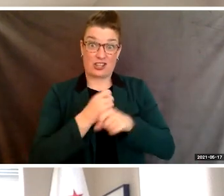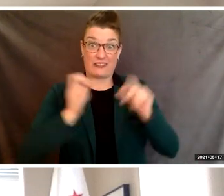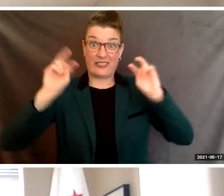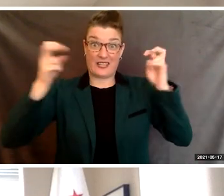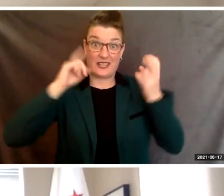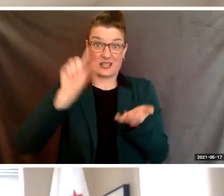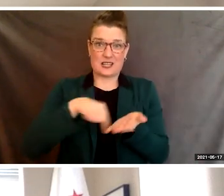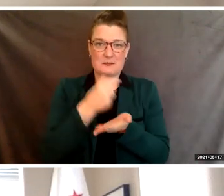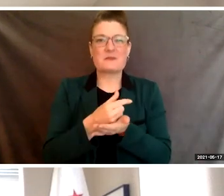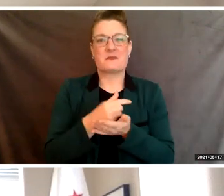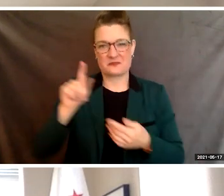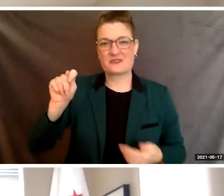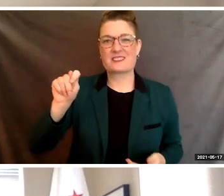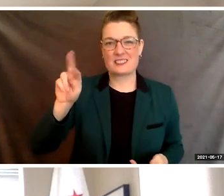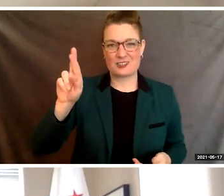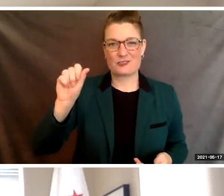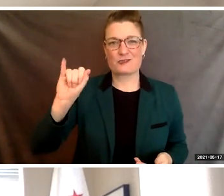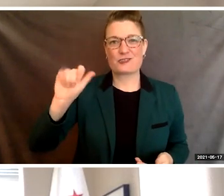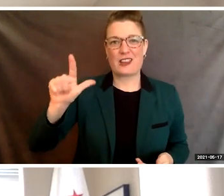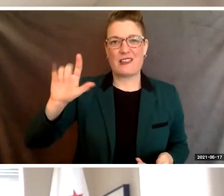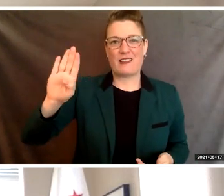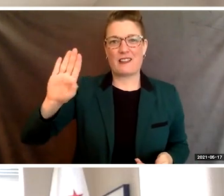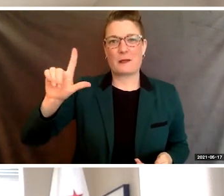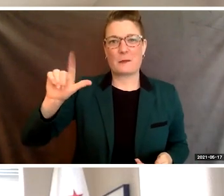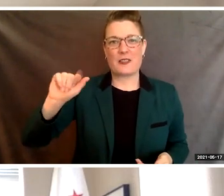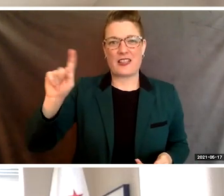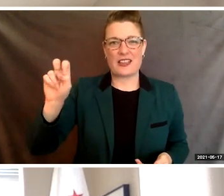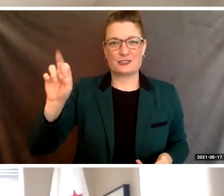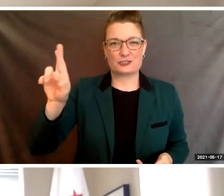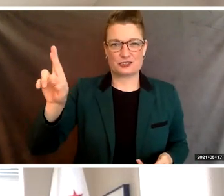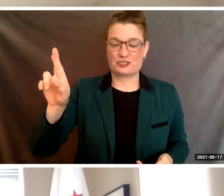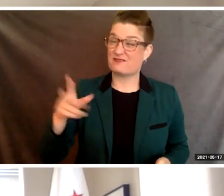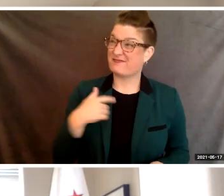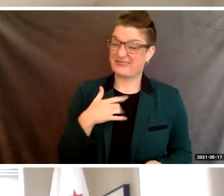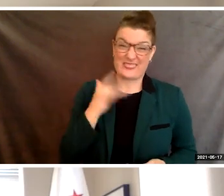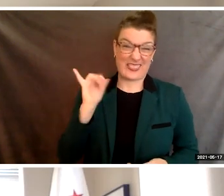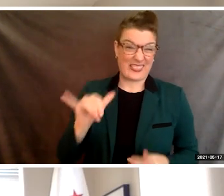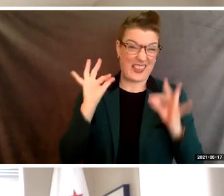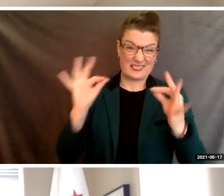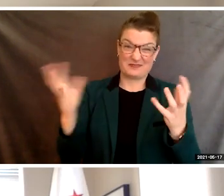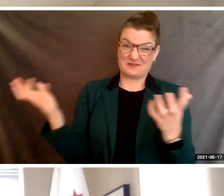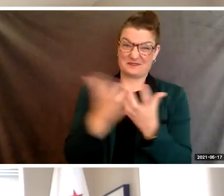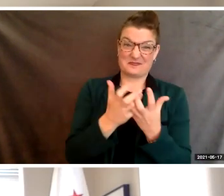and I can't think of a more appropriate message, each of you are trailblazers.